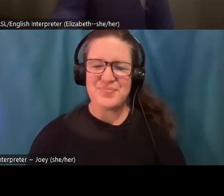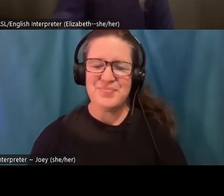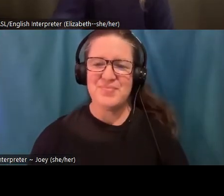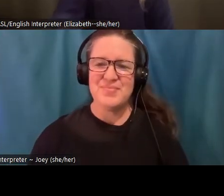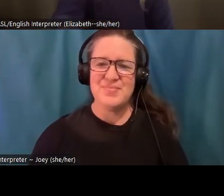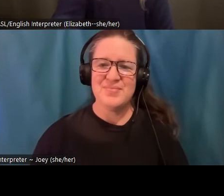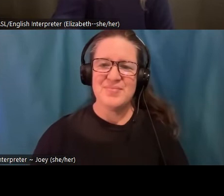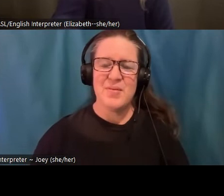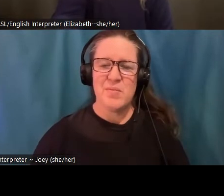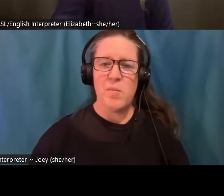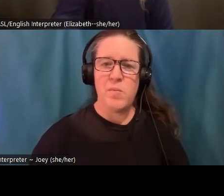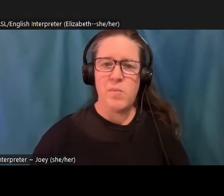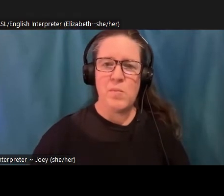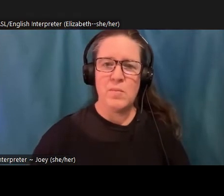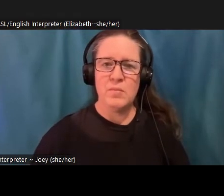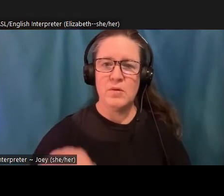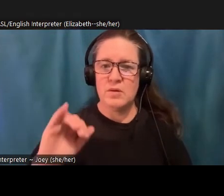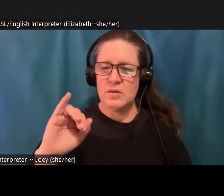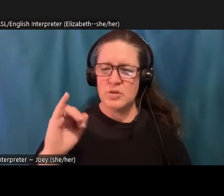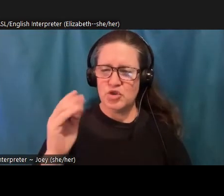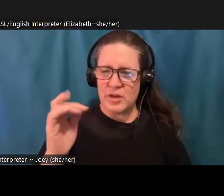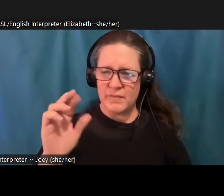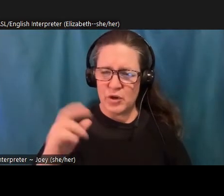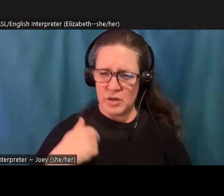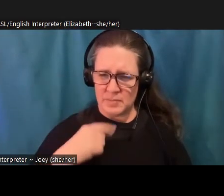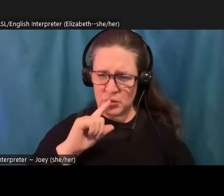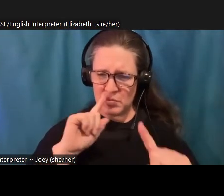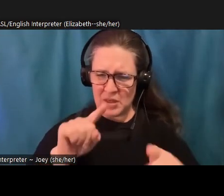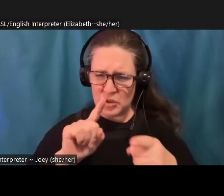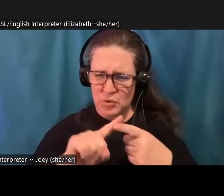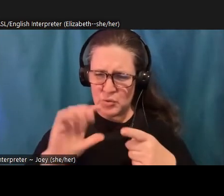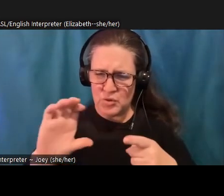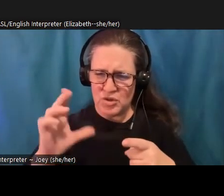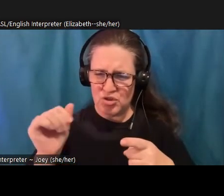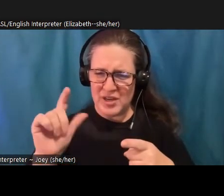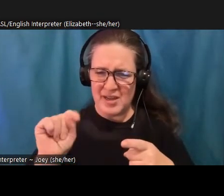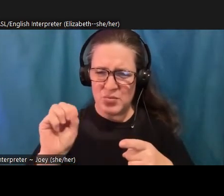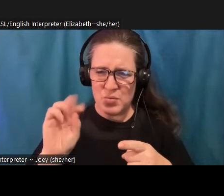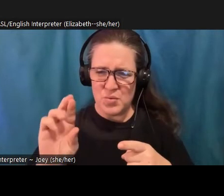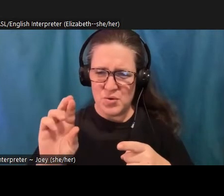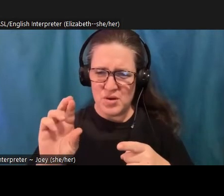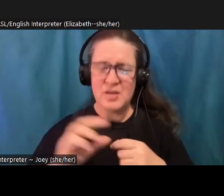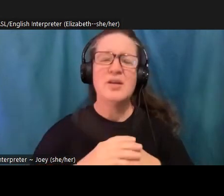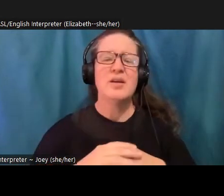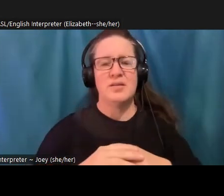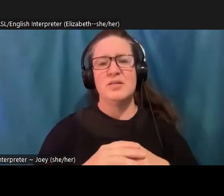I'm sorry. I might do want me to respond to the one in the chat. Um, I think Caitlin's still working on so yes, let's let's go to the